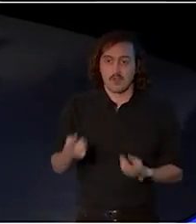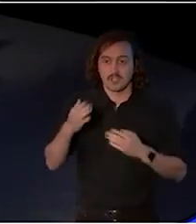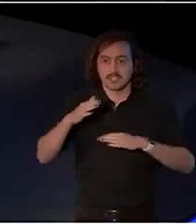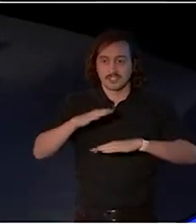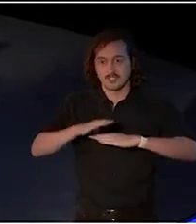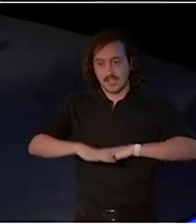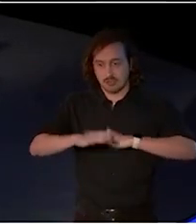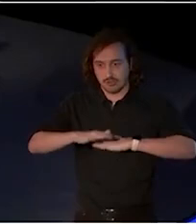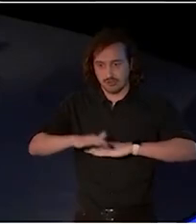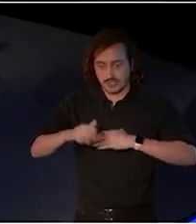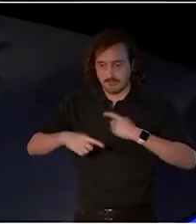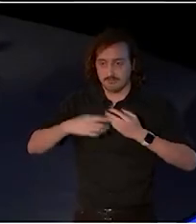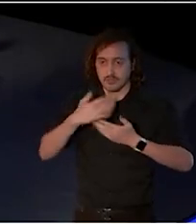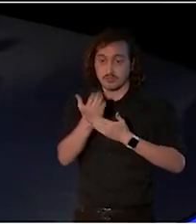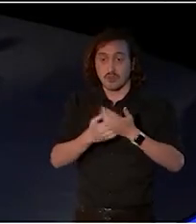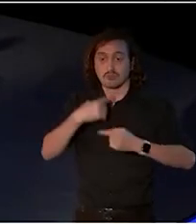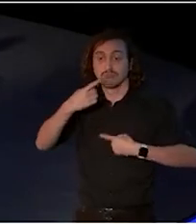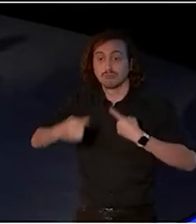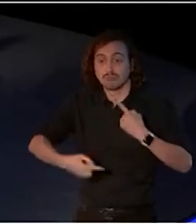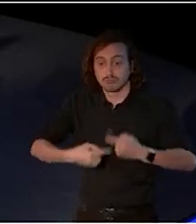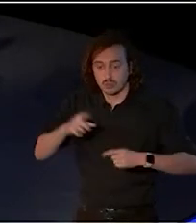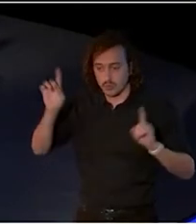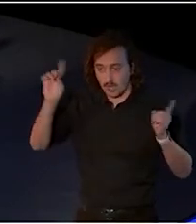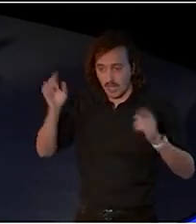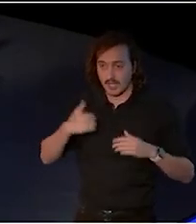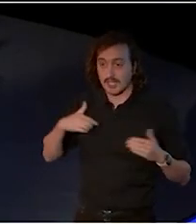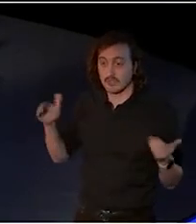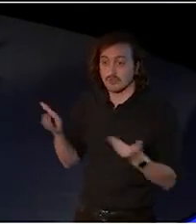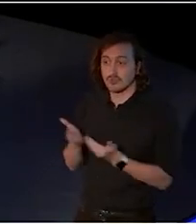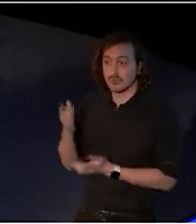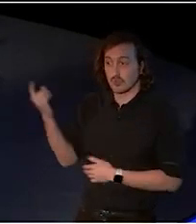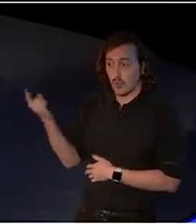today's event as I introduce you to two Butchulla